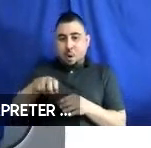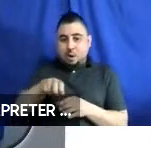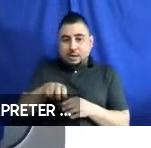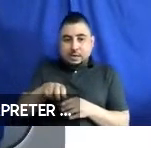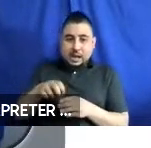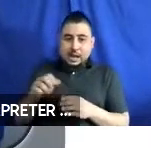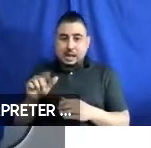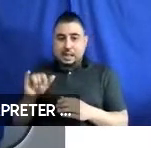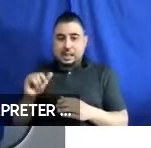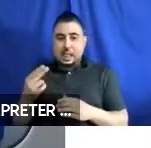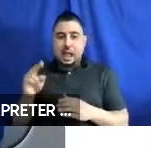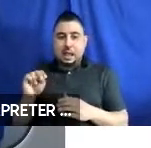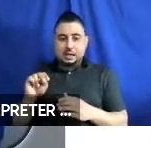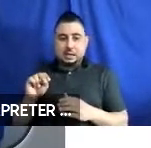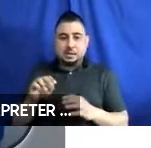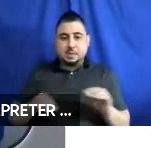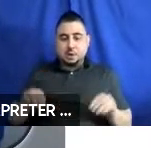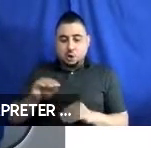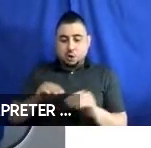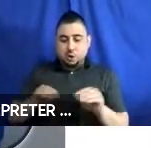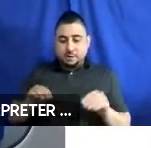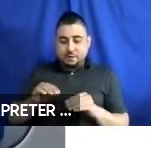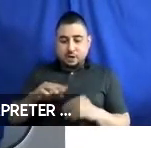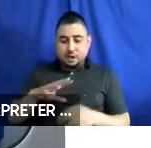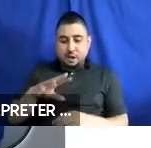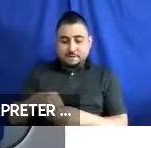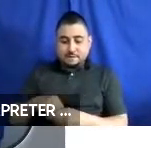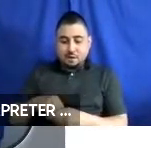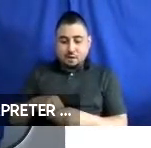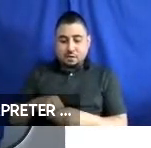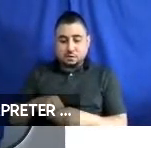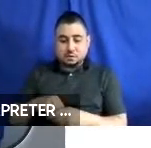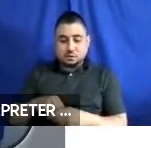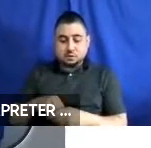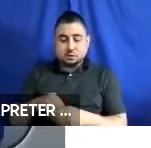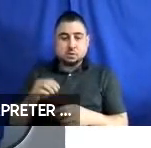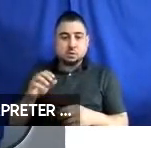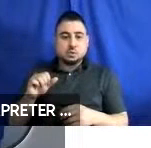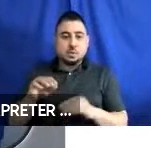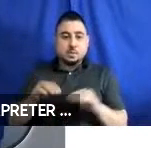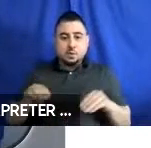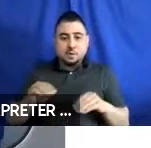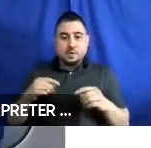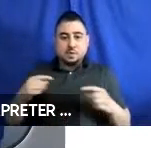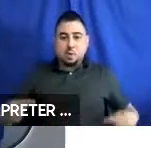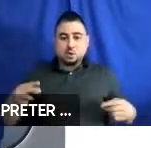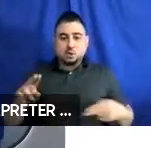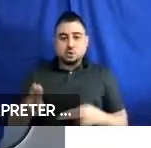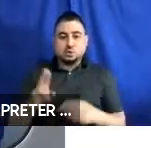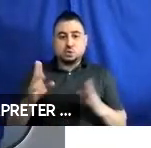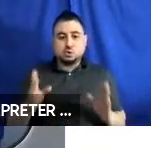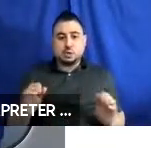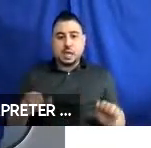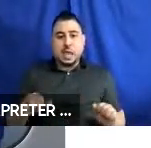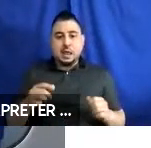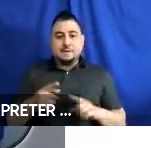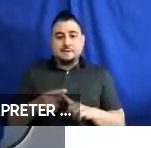it. Maneuvering involves or moving so that the wheelchair user can get from the door